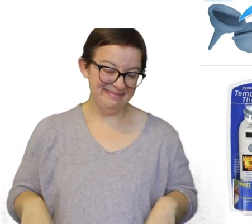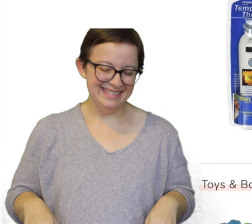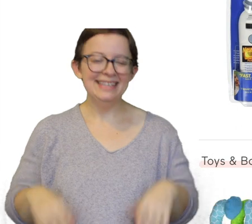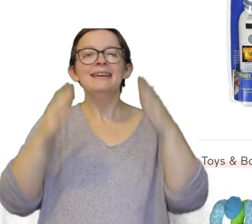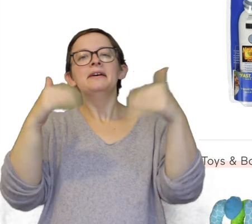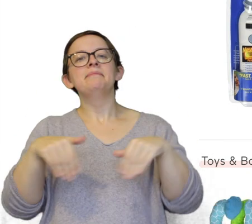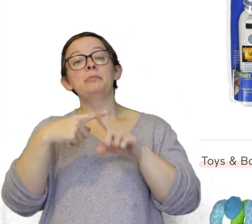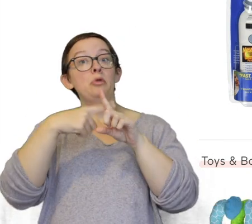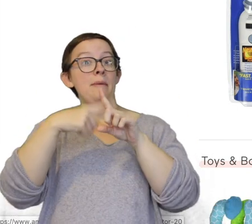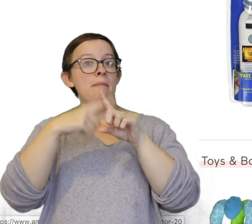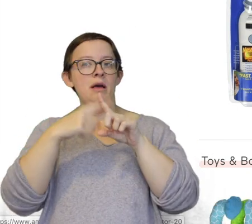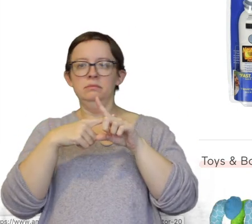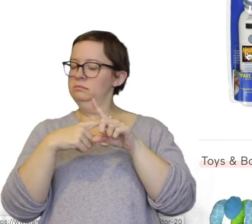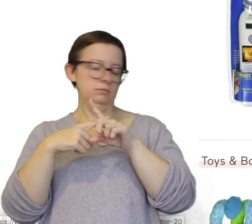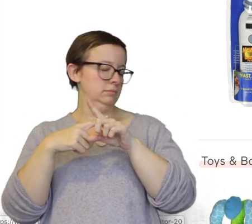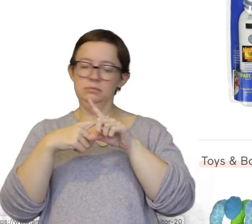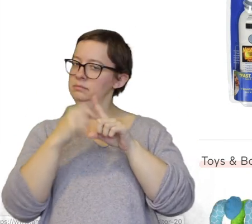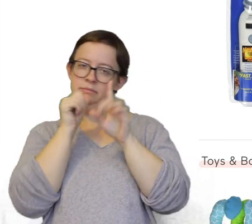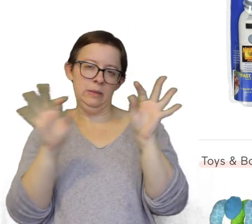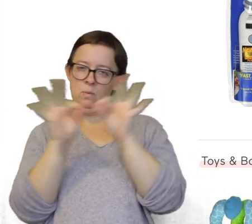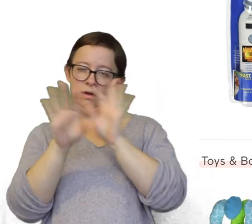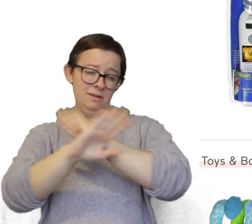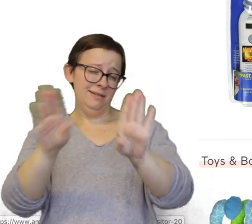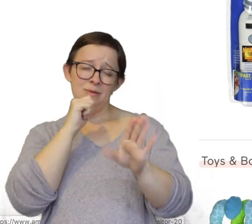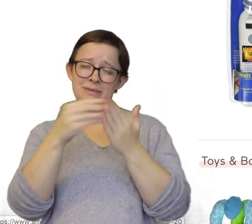Then this thermometer. Definitely not worth it. Do not spend your money.